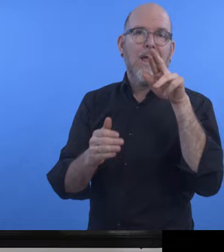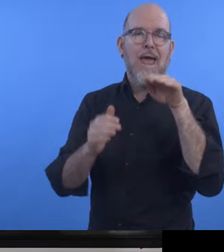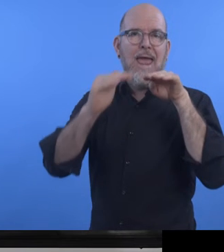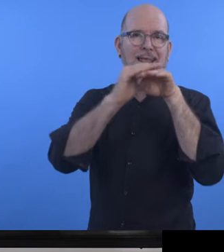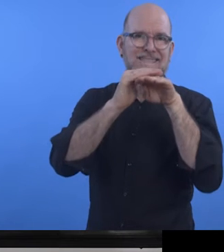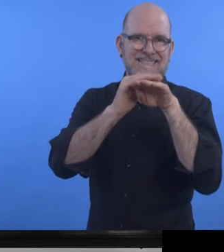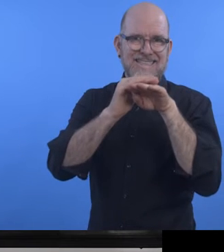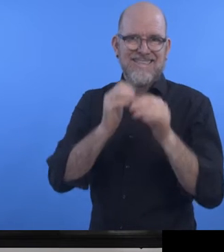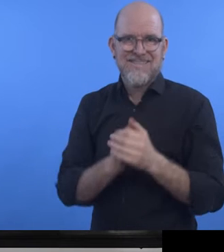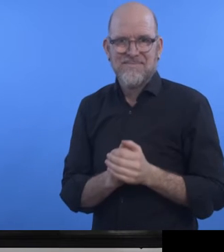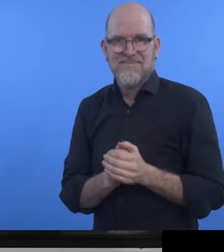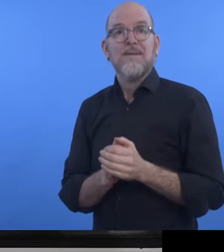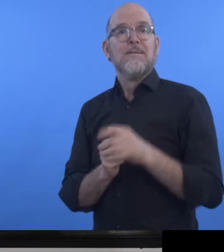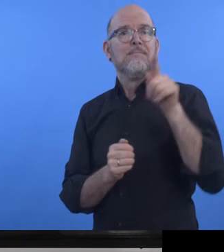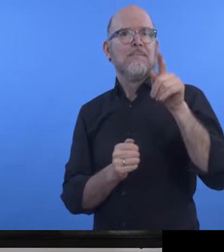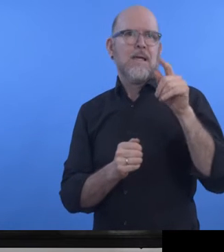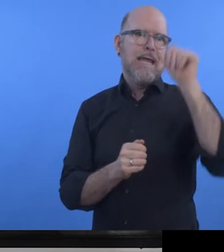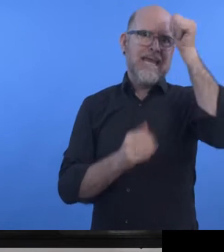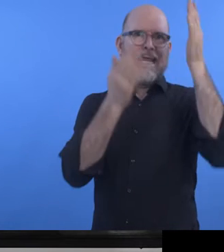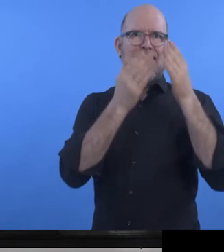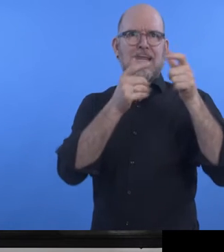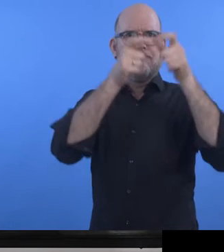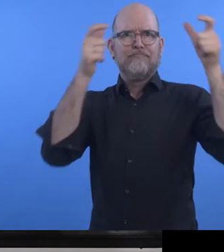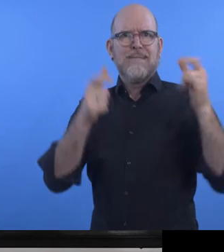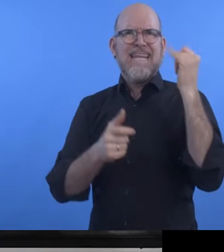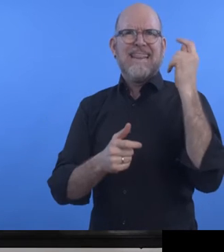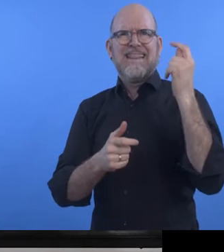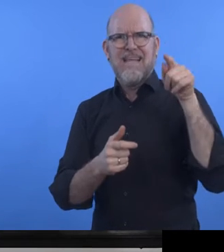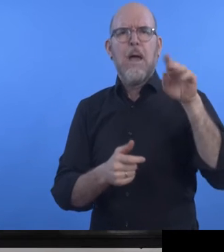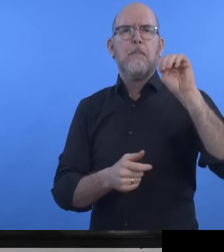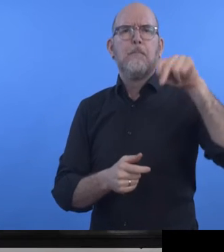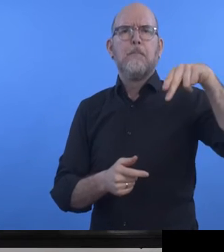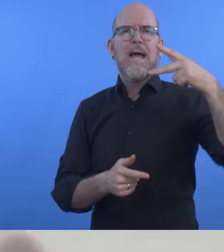The Indian IT group Mphasis developed two services joining forces